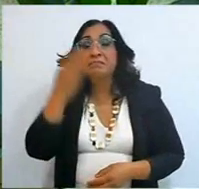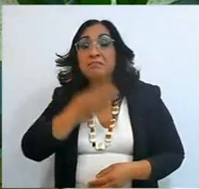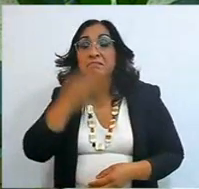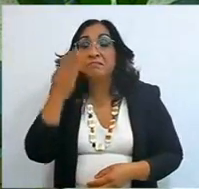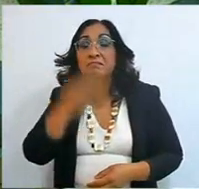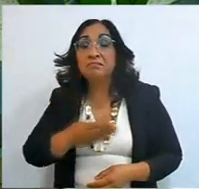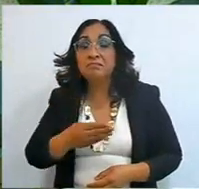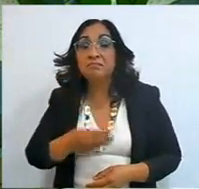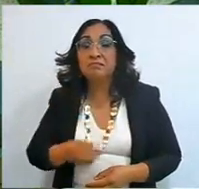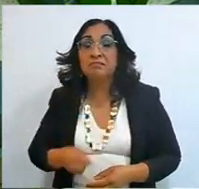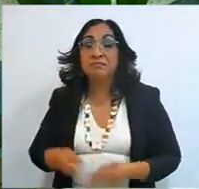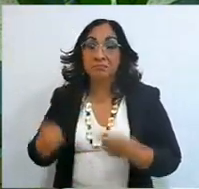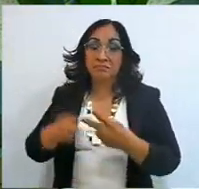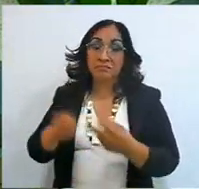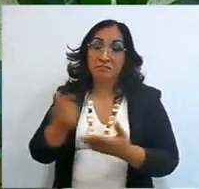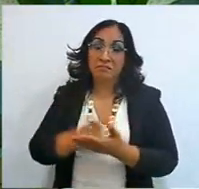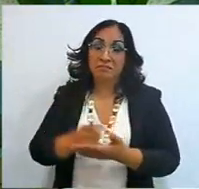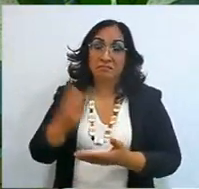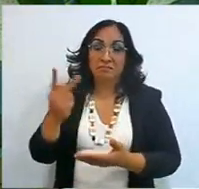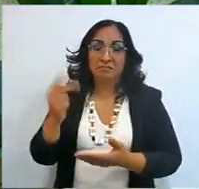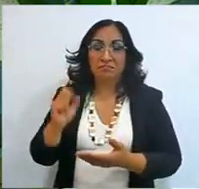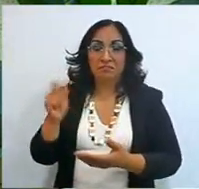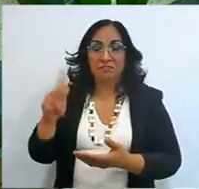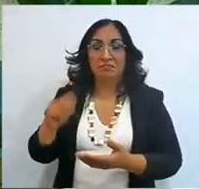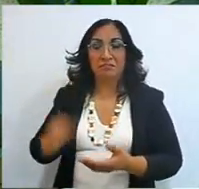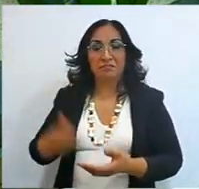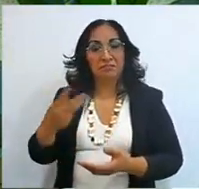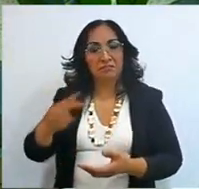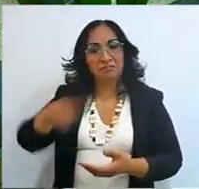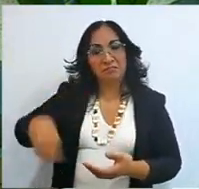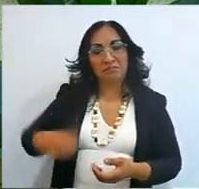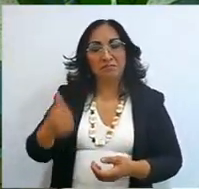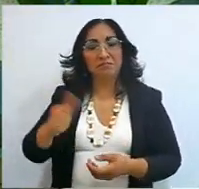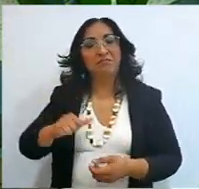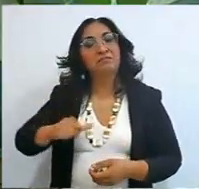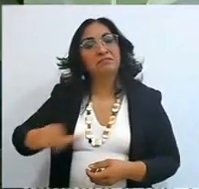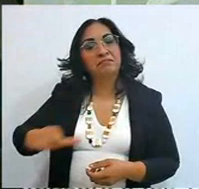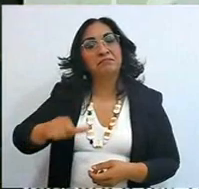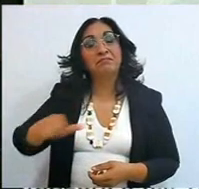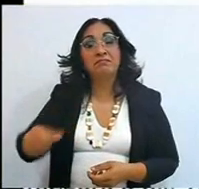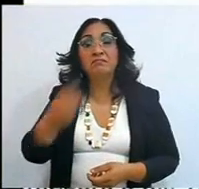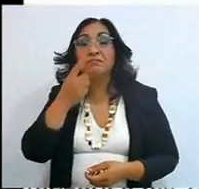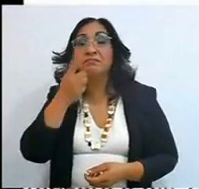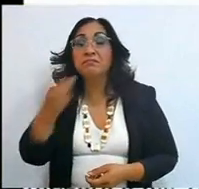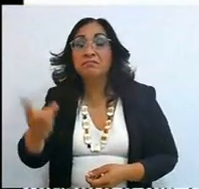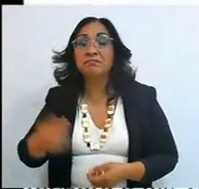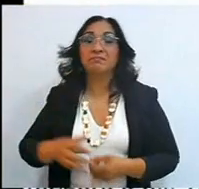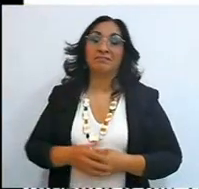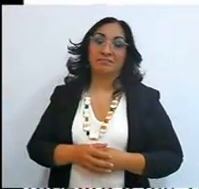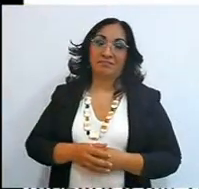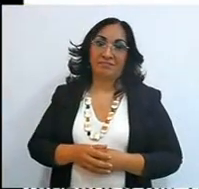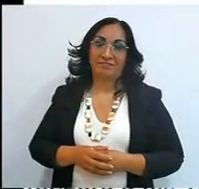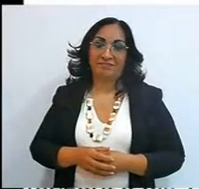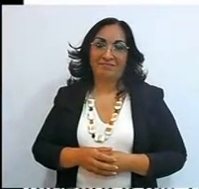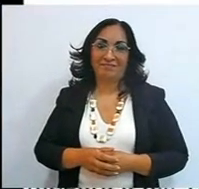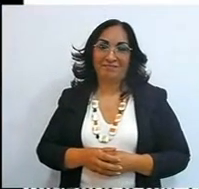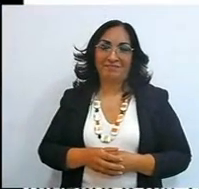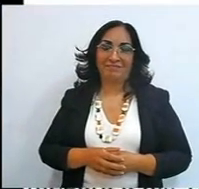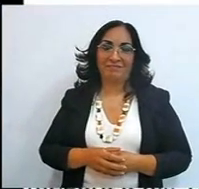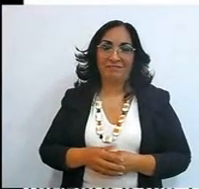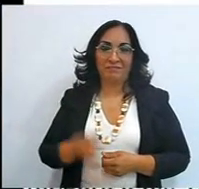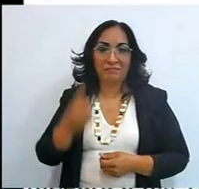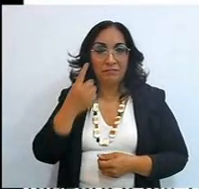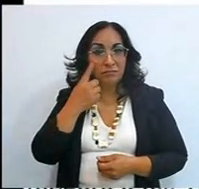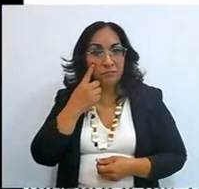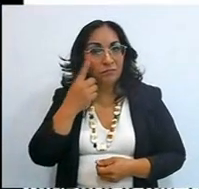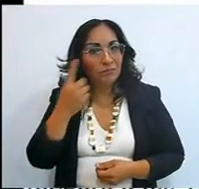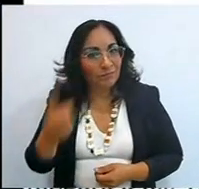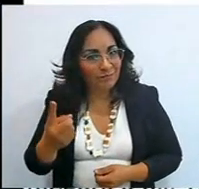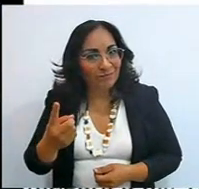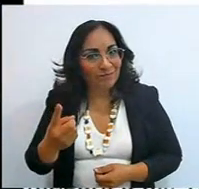2 Timothy 3:16 and it says like this: look for the key words, as they taught me in ReViVe to pay attention,